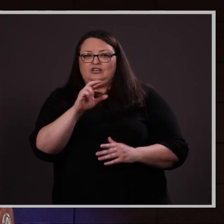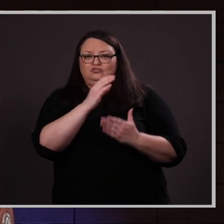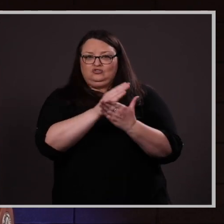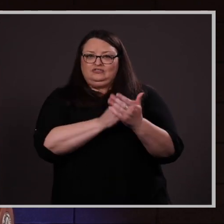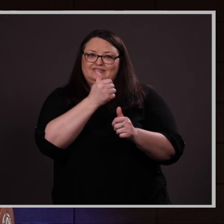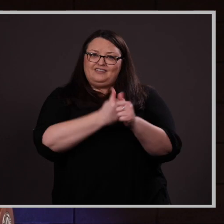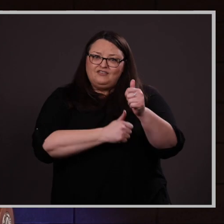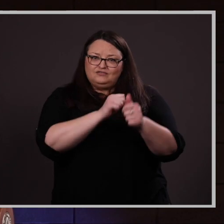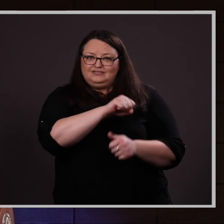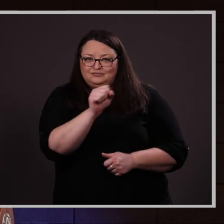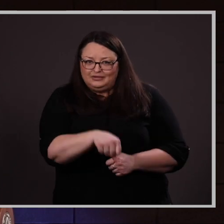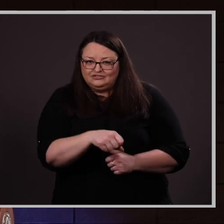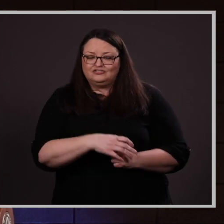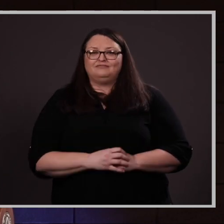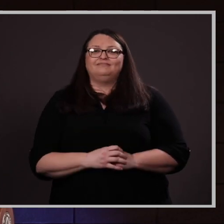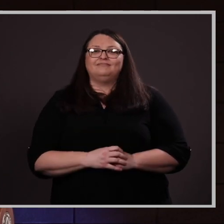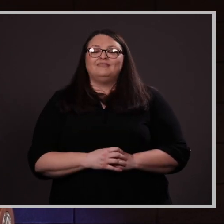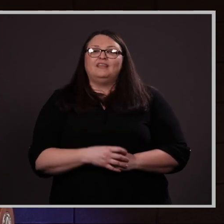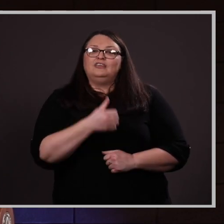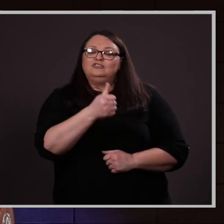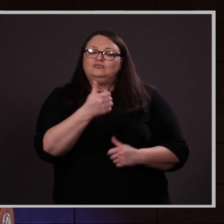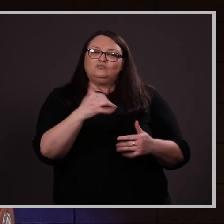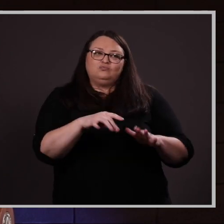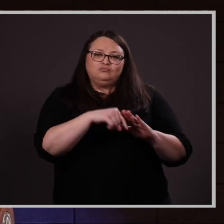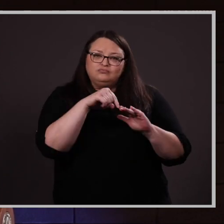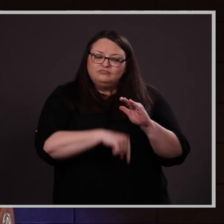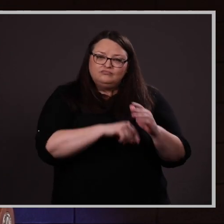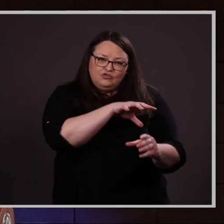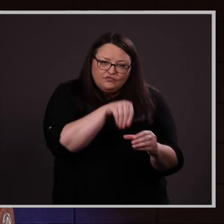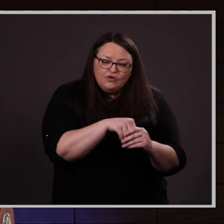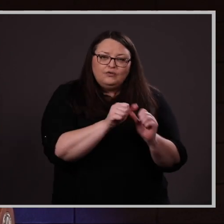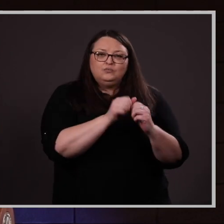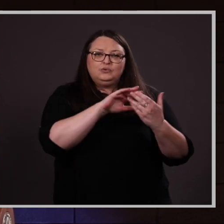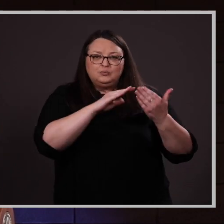every semester. Samantha is deeply involved in the community